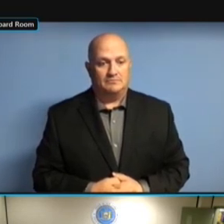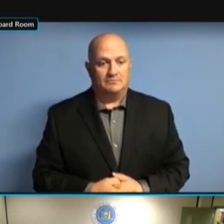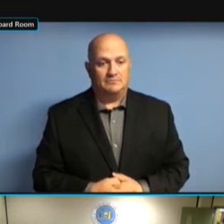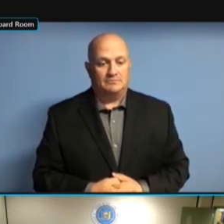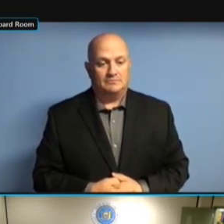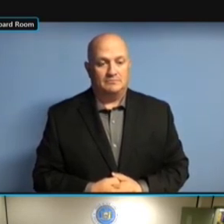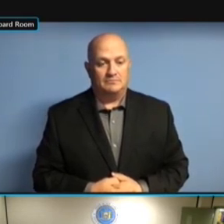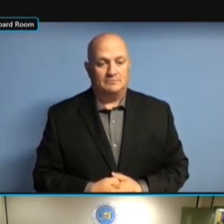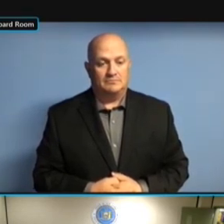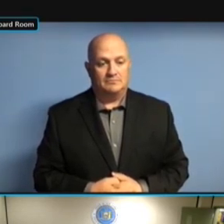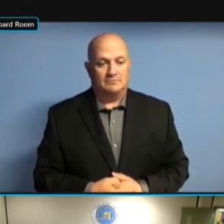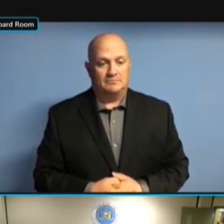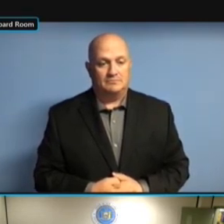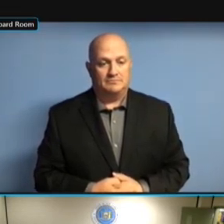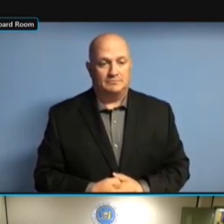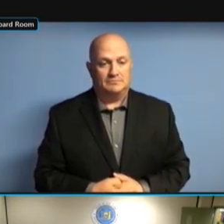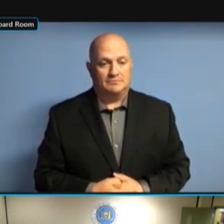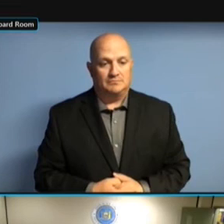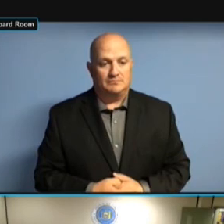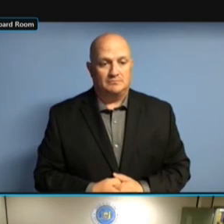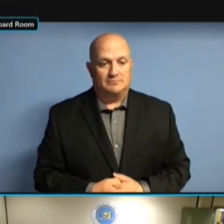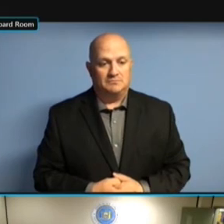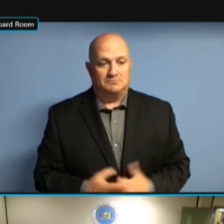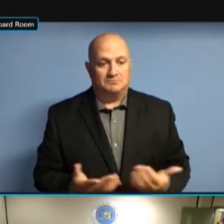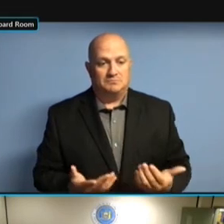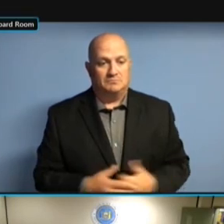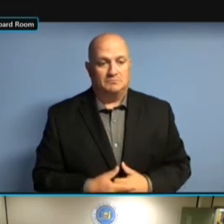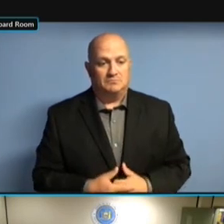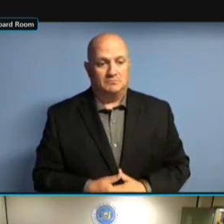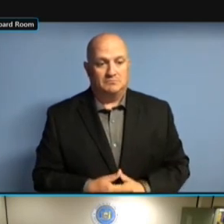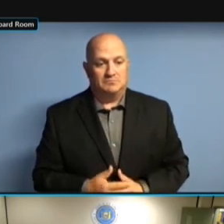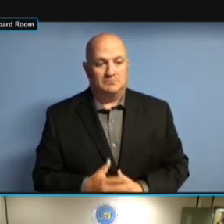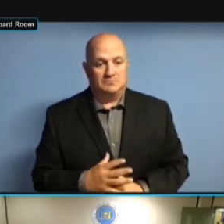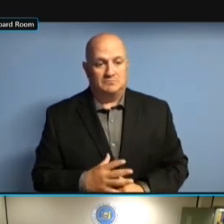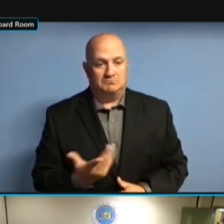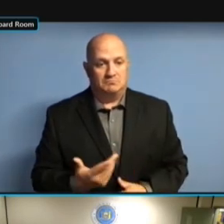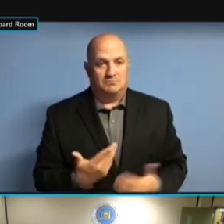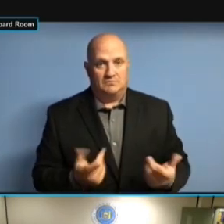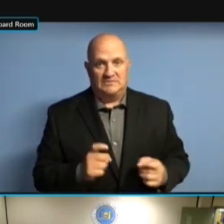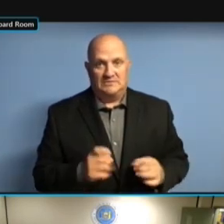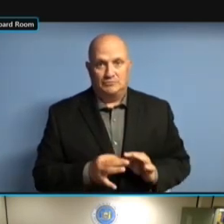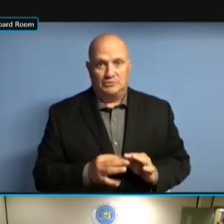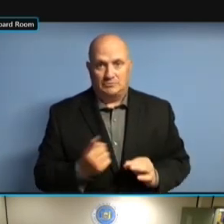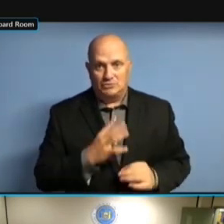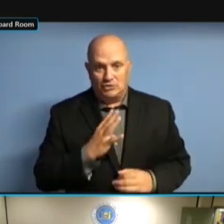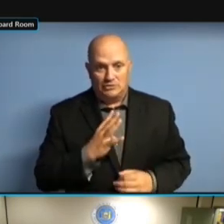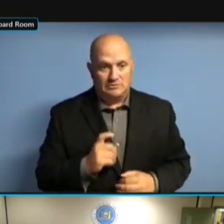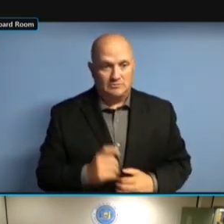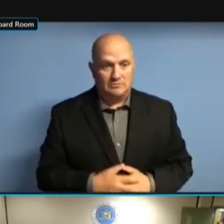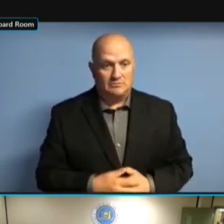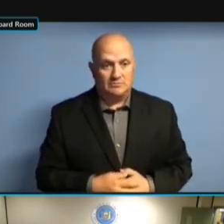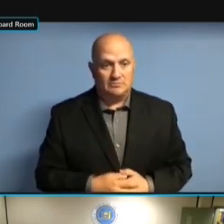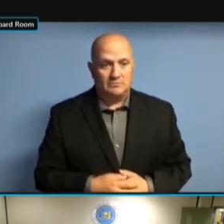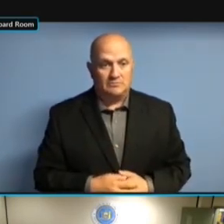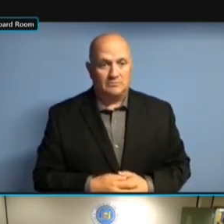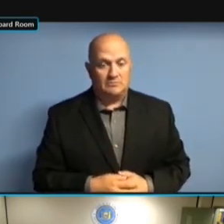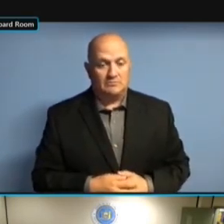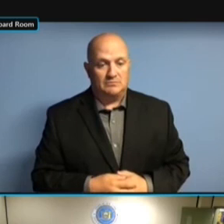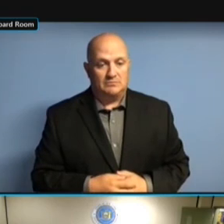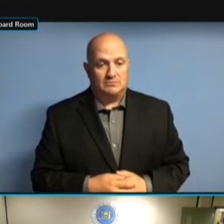ARE YOU GOING BACK TO THE LAST FIVE YEARS OR ARE YOU GOING BACK TO THE LAST FIVE YEARS OR ARE ARE YOU GOING BACK TO THE LAST FIVE YEARS OR ARE YOU ARE YOU GOING BACK TO THE LAST FIVE YEARS OR ARE YOU JUST FIVE YEARS OR ARE YOU JUST FIVE YEARS OR ARE YOU JUST TRYING FIVE YEARS OR ARE YOU JUST TRYING TO FIVE YEARS OR ARE YOU JUST TRYING TO COPE FIVE YEARS OR ARE YOU JUST TRYING TO COPE WITH FIVE YEARS OR ARE YOU JUST TRYING TO COPE WITH WHAT FIVE YEARS OR ARE YOU JUST TRYING TO COPE WITH WHAT YOU TRYING TO COPE WITH WHAT YOU TRYING TO COPE WITH WHAT YOU HAVE TRYING TO COPE WITH WHAT YOU HAVE IN TRYING TO COPE WITH WHAT YOU HAVE IN FRONT TRYING TO COPE WITH WHAT YOU HAVE IN FRONT OF TRYING TO COPE WITH WHAT YOU HAVE IN FRONT OF YOU TRYING TO COPE WITH WHAT YOU HAVE IN FRONT OF YOU SINCE TRYING TO COPE WITH WHAT YOU HAVE IN FRONT OF YOU SINCE THE HAVE IN FRONT OF YOU SINCE THE HAVE IN FRONT OF YOU SINCE THE JULY HAVE IN FRONT OF YOU SINCE THE JULY REPORT HAVE IN FRONT OF YOU SINCE THE JULY REPORT THAT HAVE IN FRONT OF YOU SINCE THE JULY REPORT THAT CAME HAVE IN FRONT OF YOU SINCE THE JULY REPORT THAT CAME IN HAVE IN FRONT OF YOU SINCE THE JULY REPORT THAT CAME IN THIS JULY REPORT THAT CAME IN THIS JULY REPORT THAT CAME IN THIS YEAR? YEAR? YEAR? >> YEAR? >> WELL, YEAR? >> WELL, FOR YEAR? >> WELL, FOR INSTANCE, YEAR? >> WELL, FOR INSTANCE, AS YEAR? >> WELL, FOR INSTANCE, AS I YEAR? >> WELL, FOR INSTANCE, AS I WAS